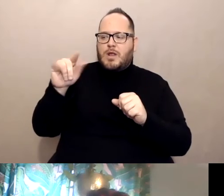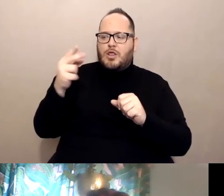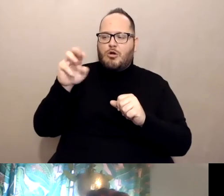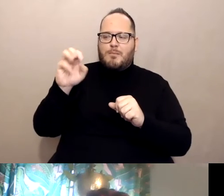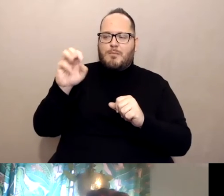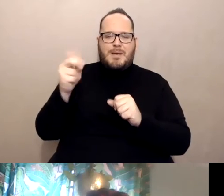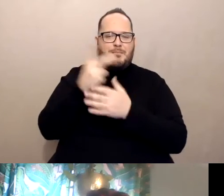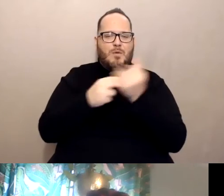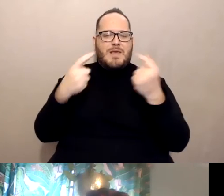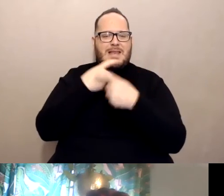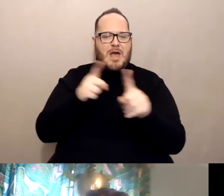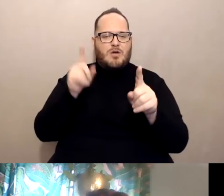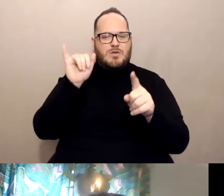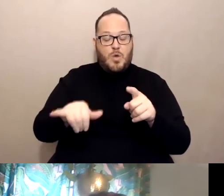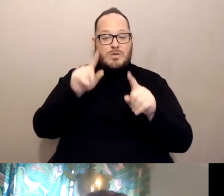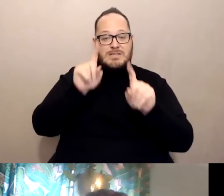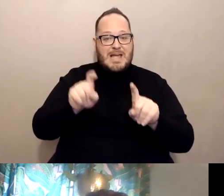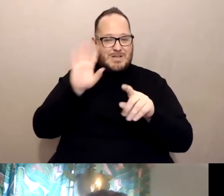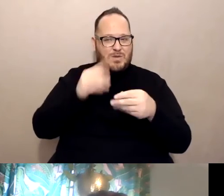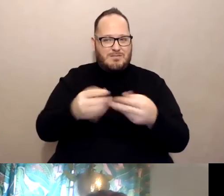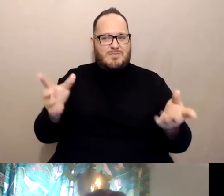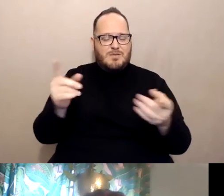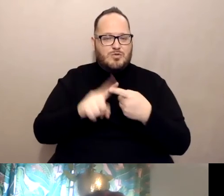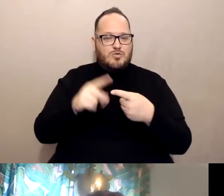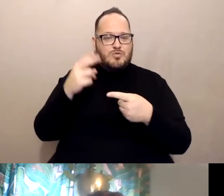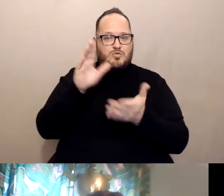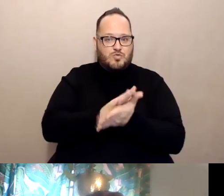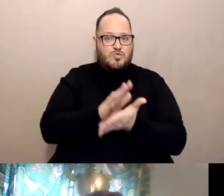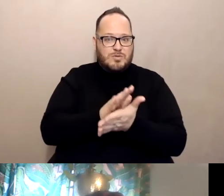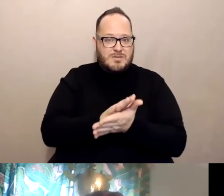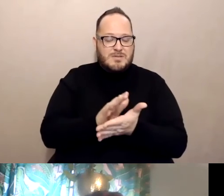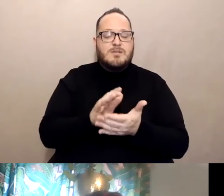to high need schools. So those results can actually be provided